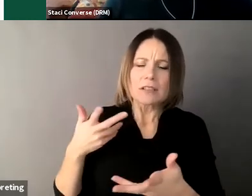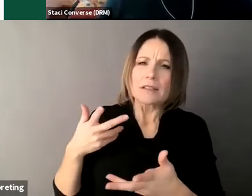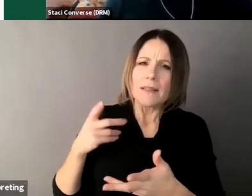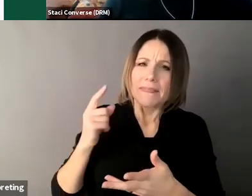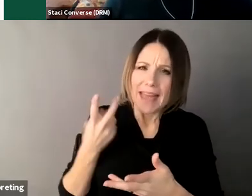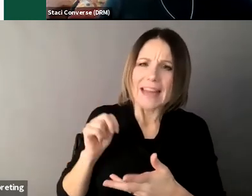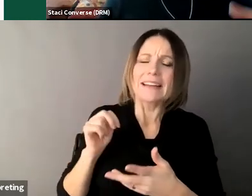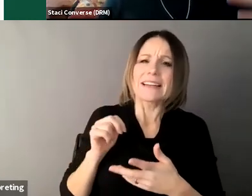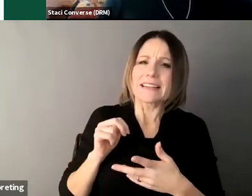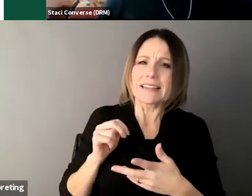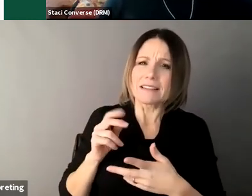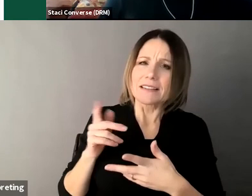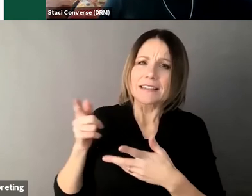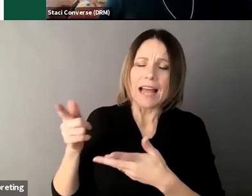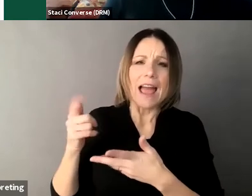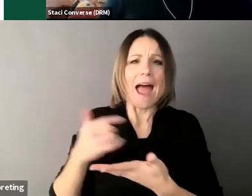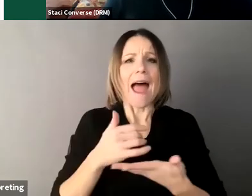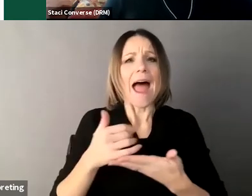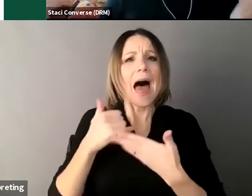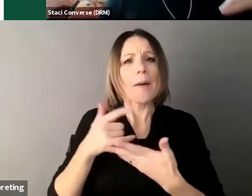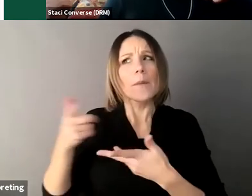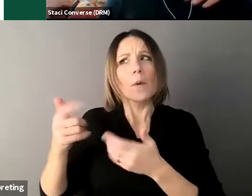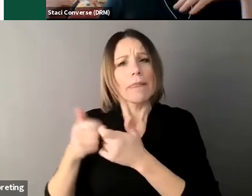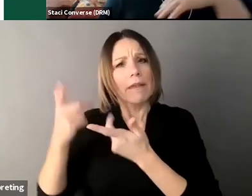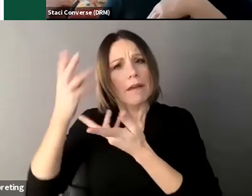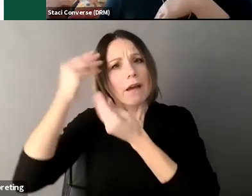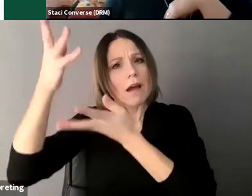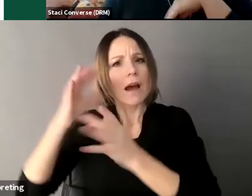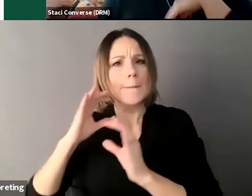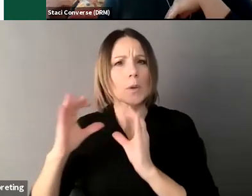be provided and so these are just some ideas and every person I think is going to get have